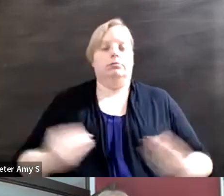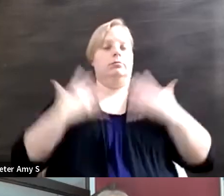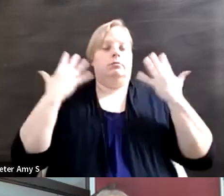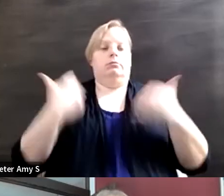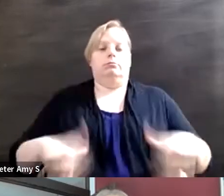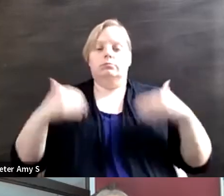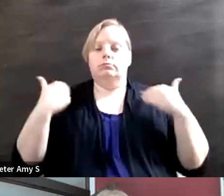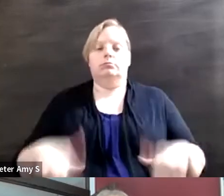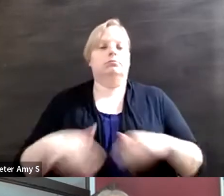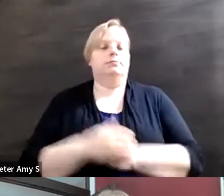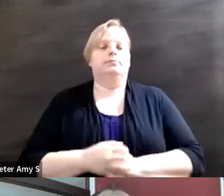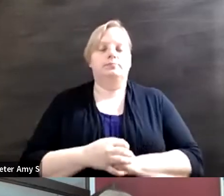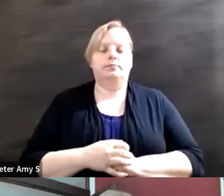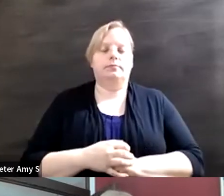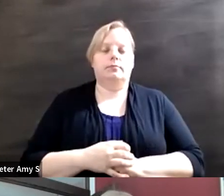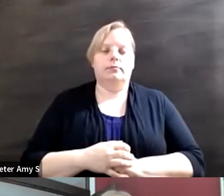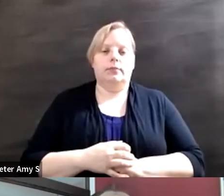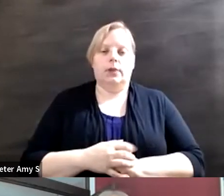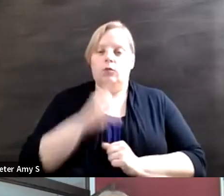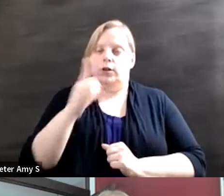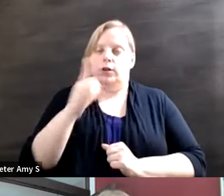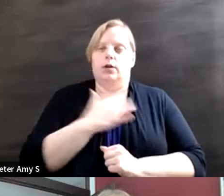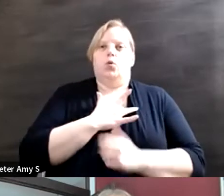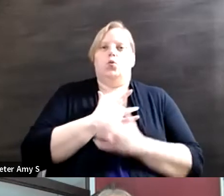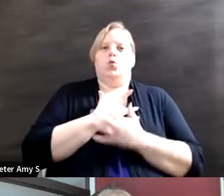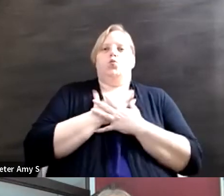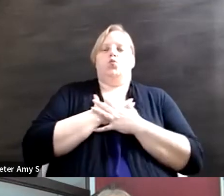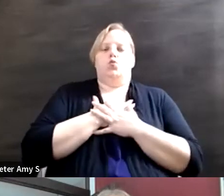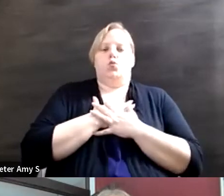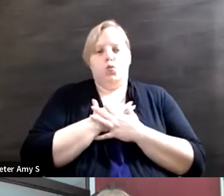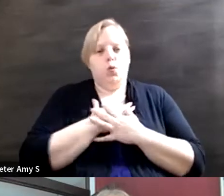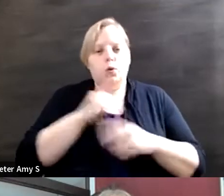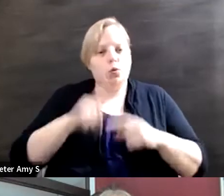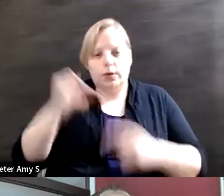and it really takes you, you know, to those places that you wouldn't imagine that exists,